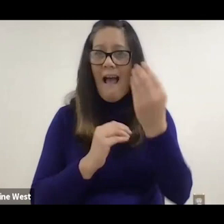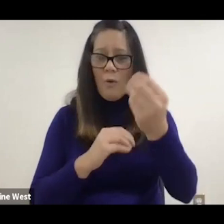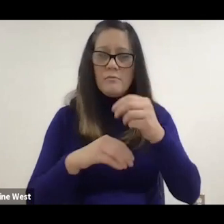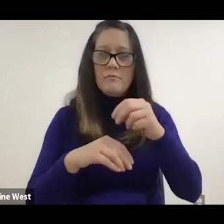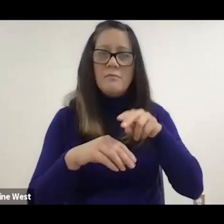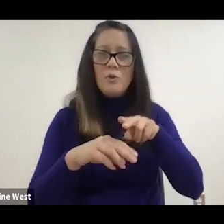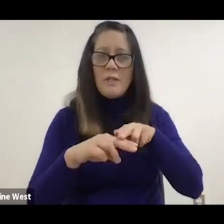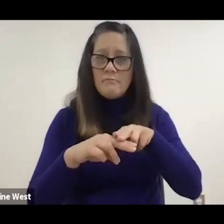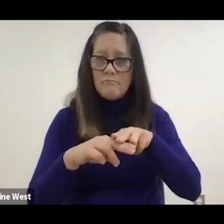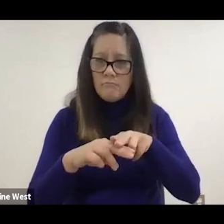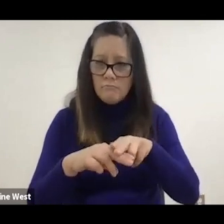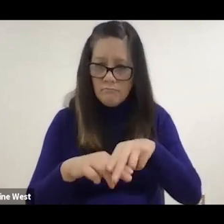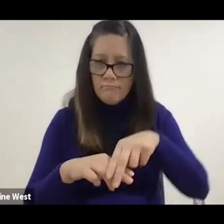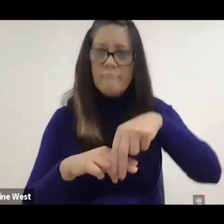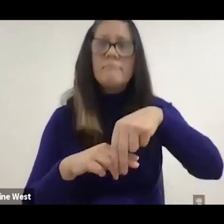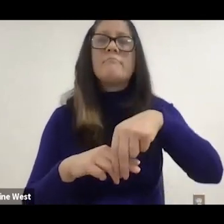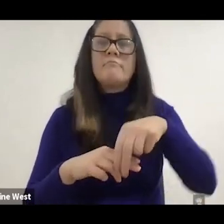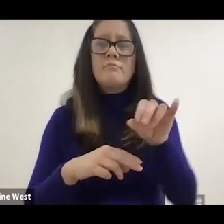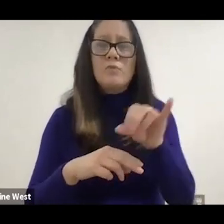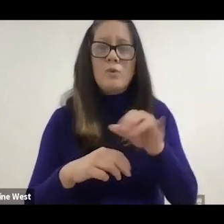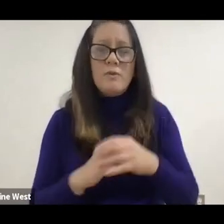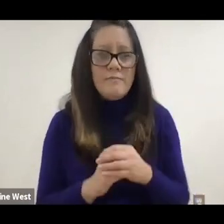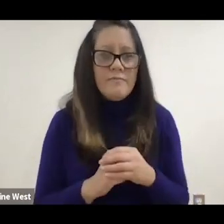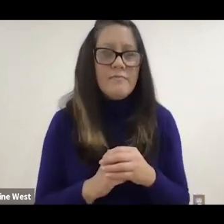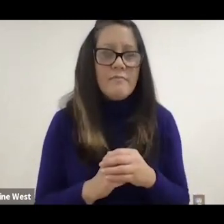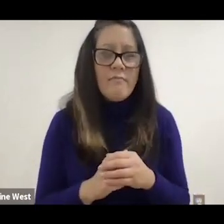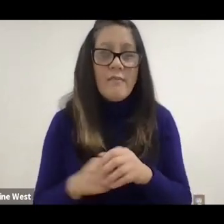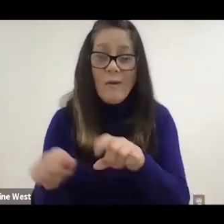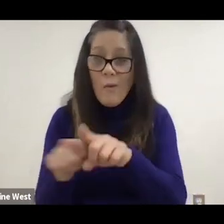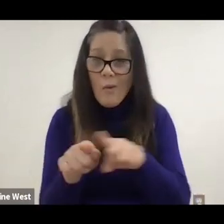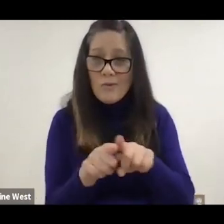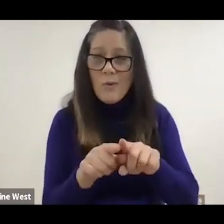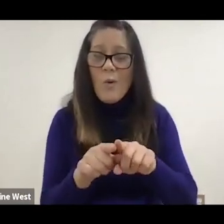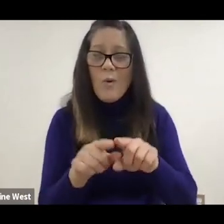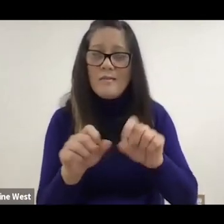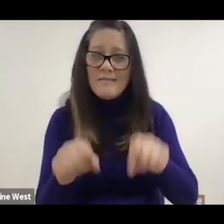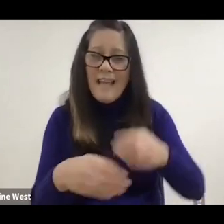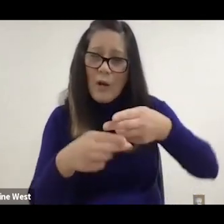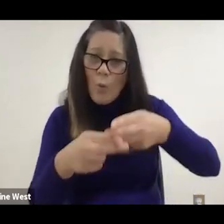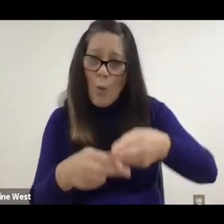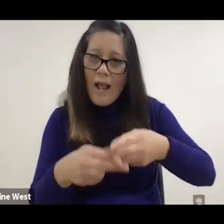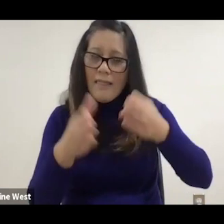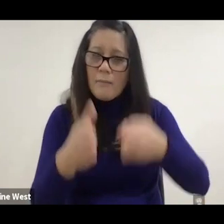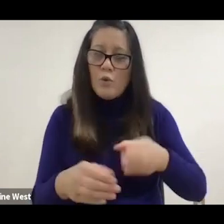mentioned earlier so the person could be weighed in bed as well and then we